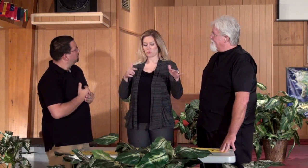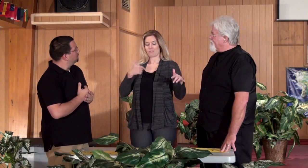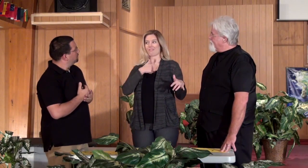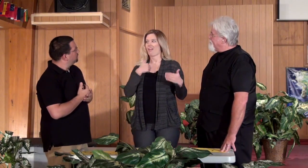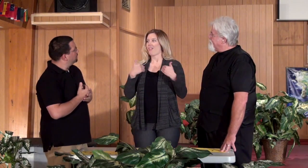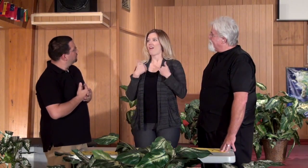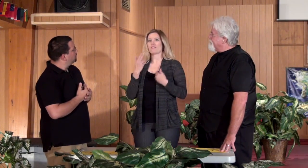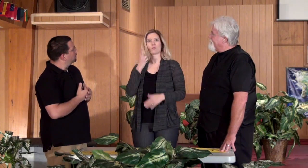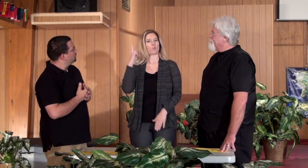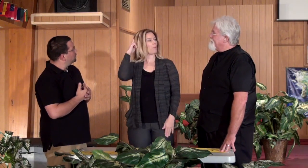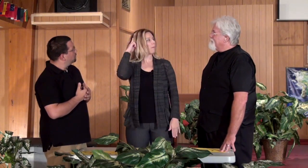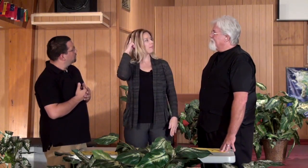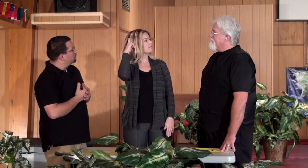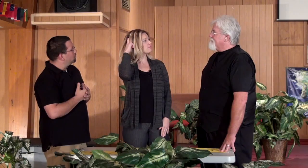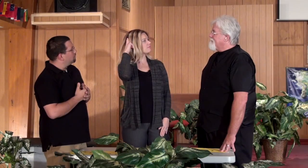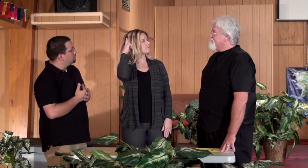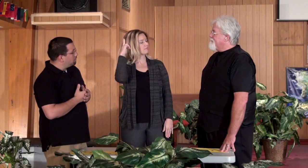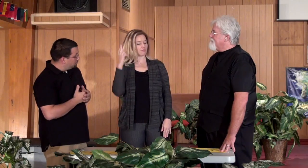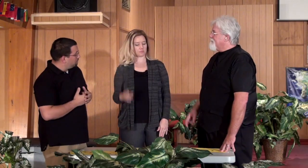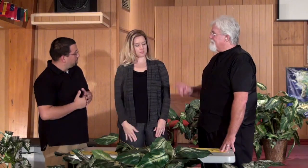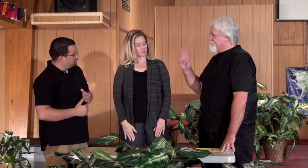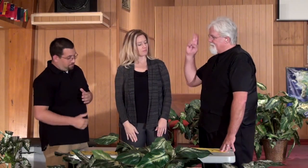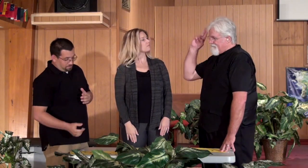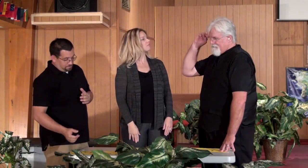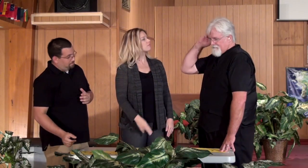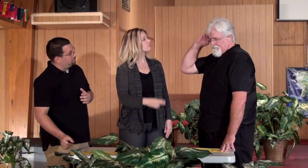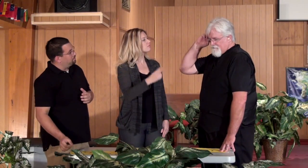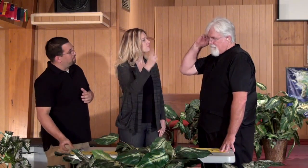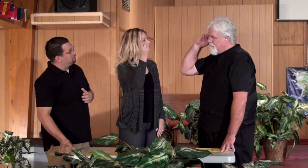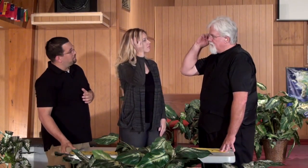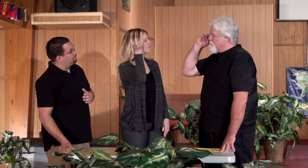Candice: OK, well I have a cochlear implant. Mark: A what?